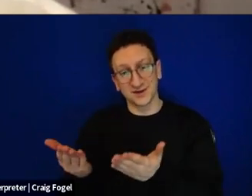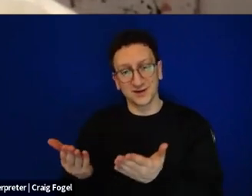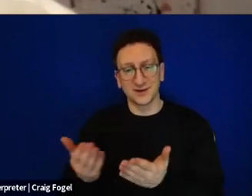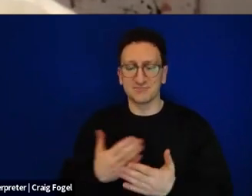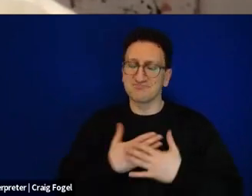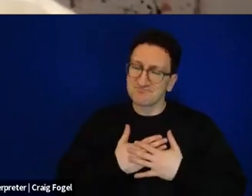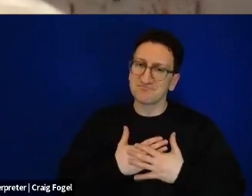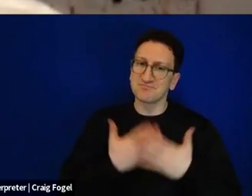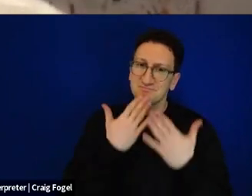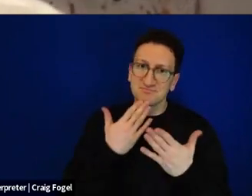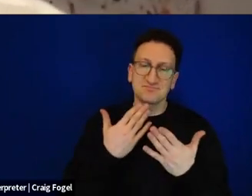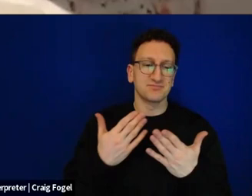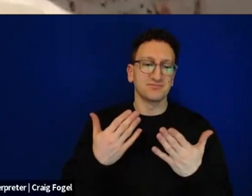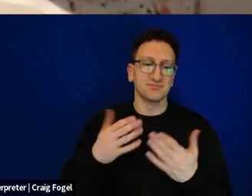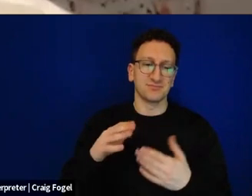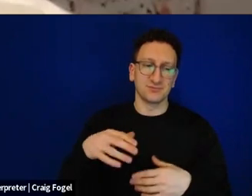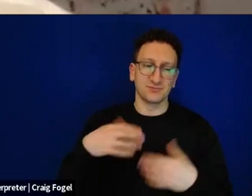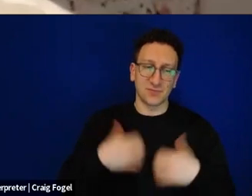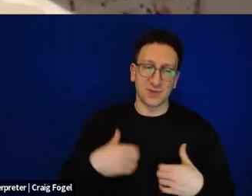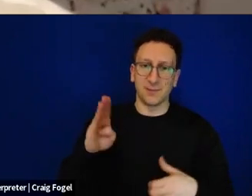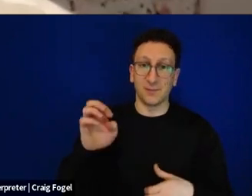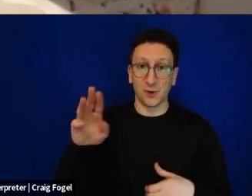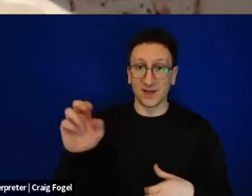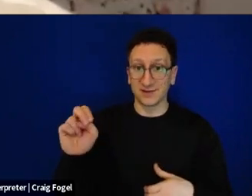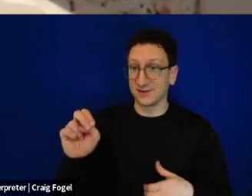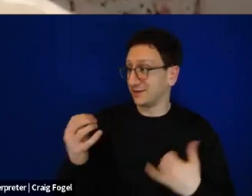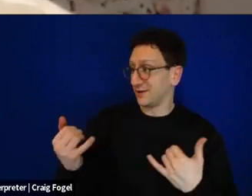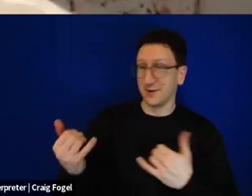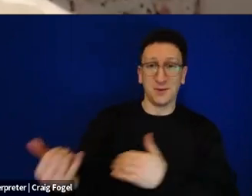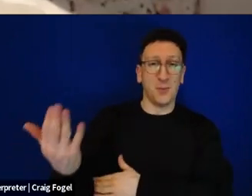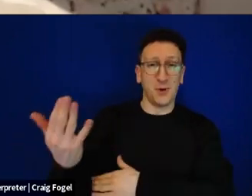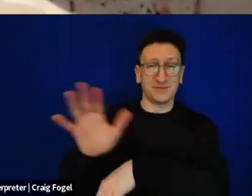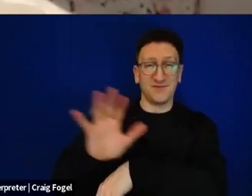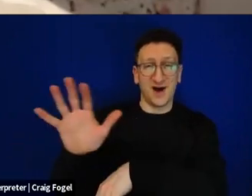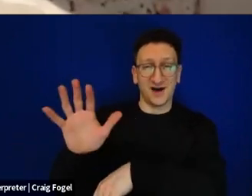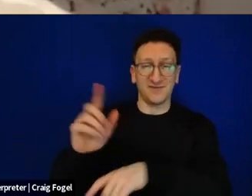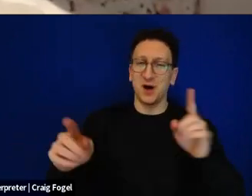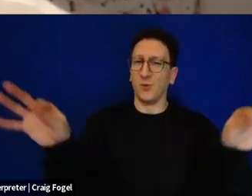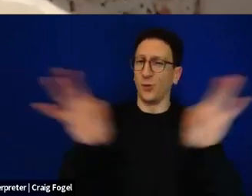to share Torah with you. It's now 5 in the morning. But it's a pleasure to be here together in this way.